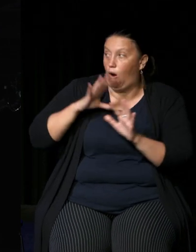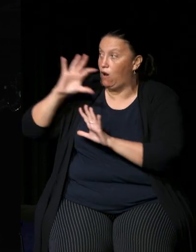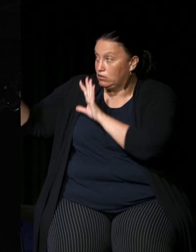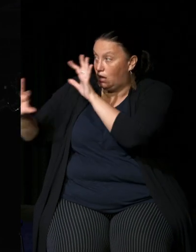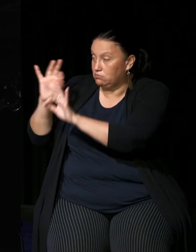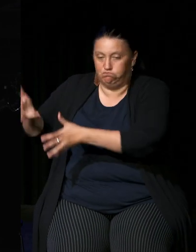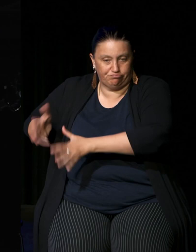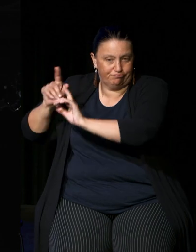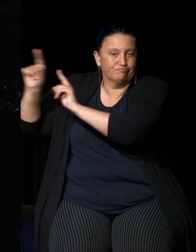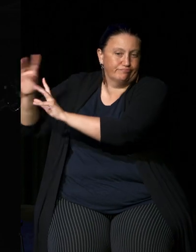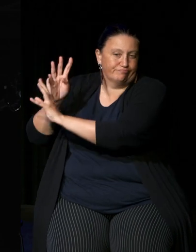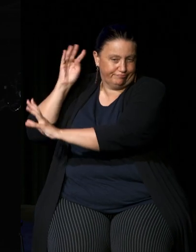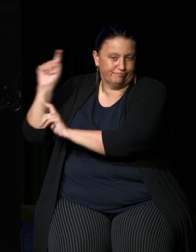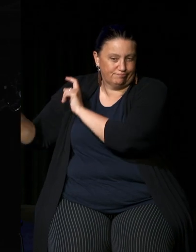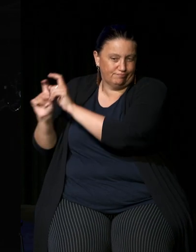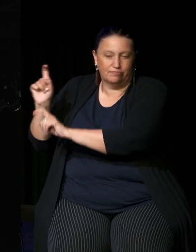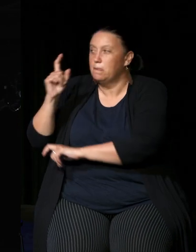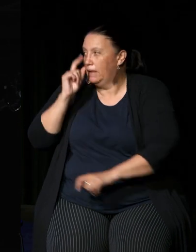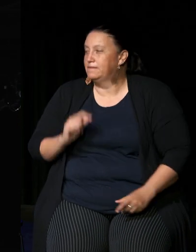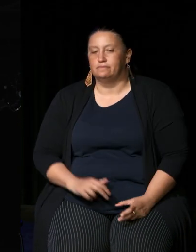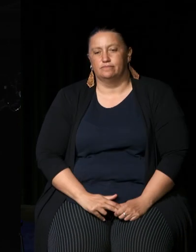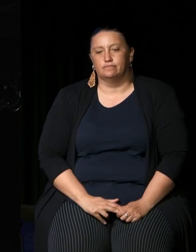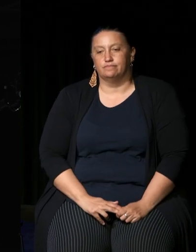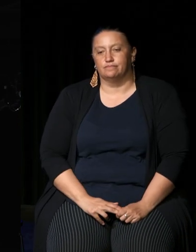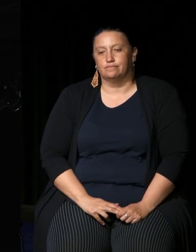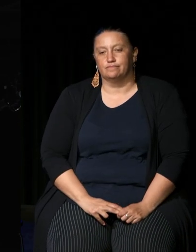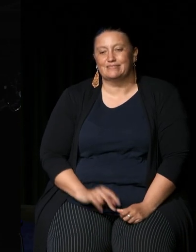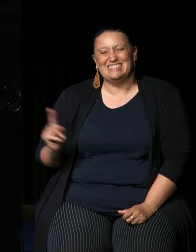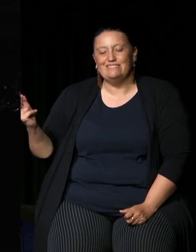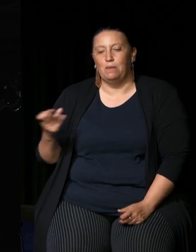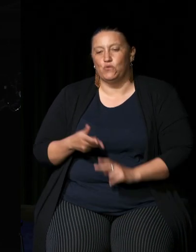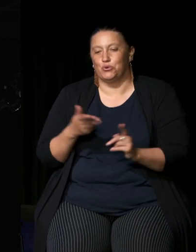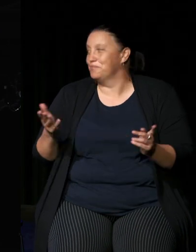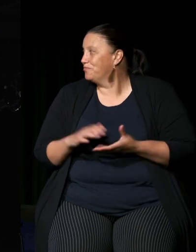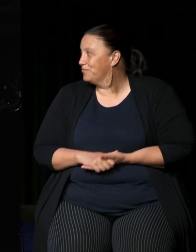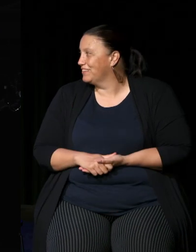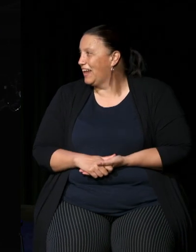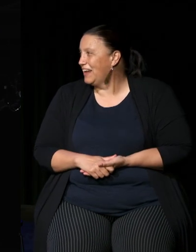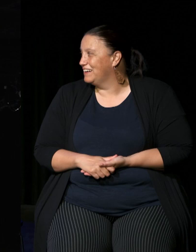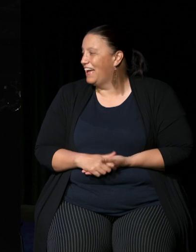questions concerns anything you might have he's available to you all right Rachel thank you